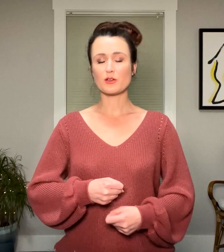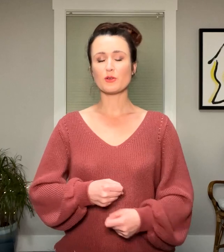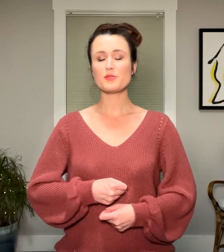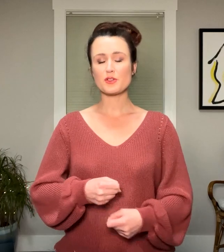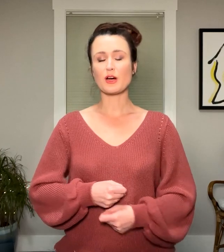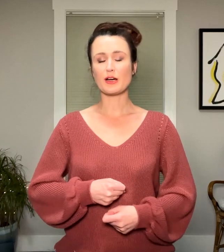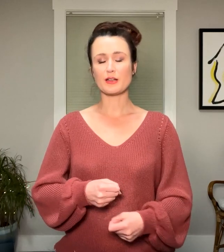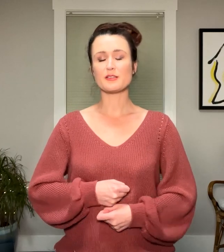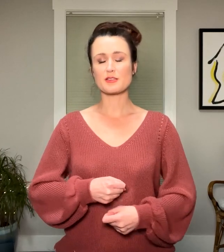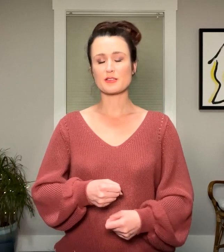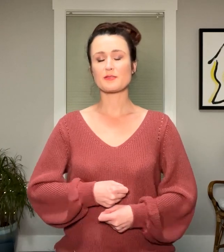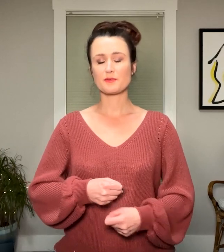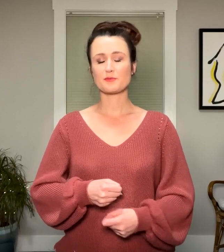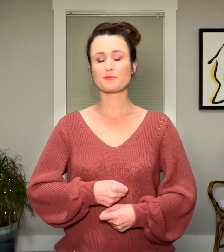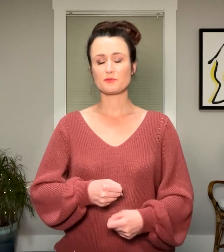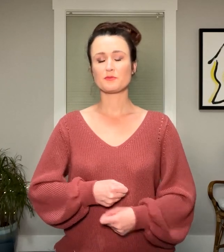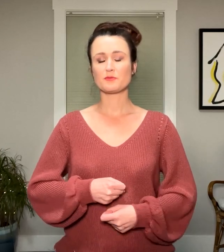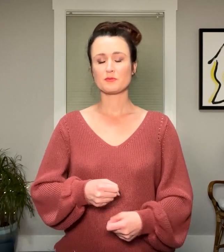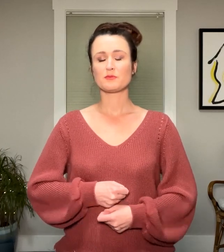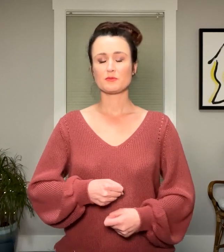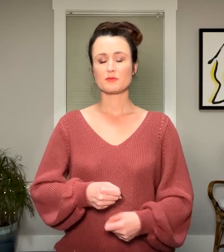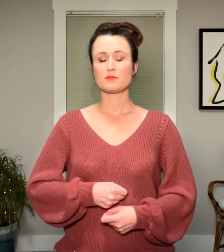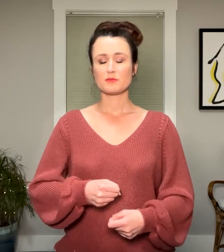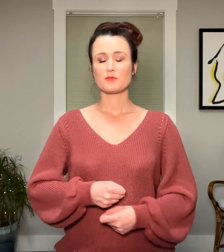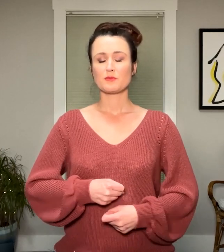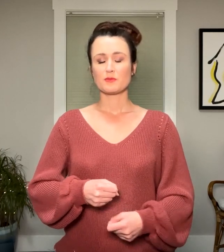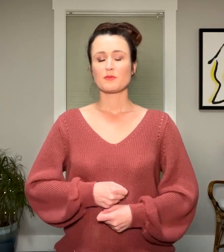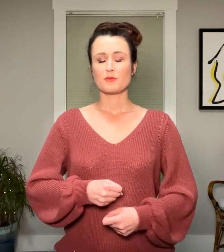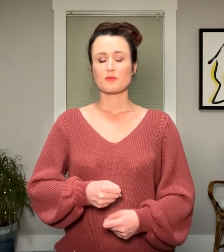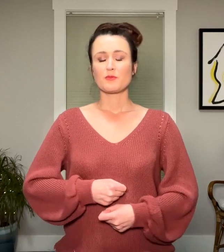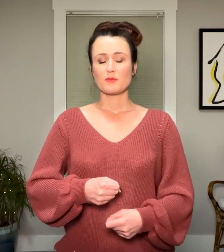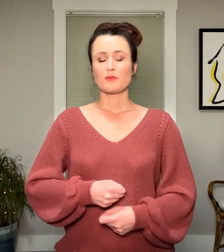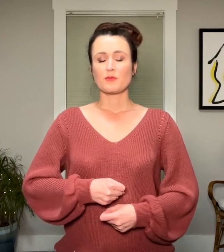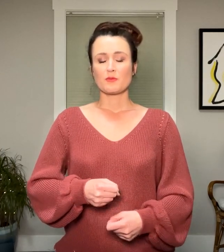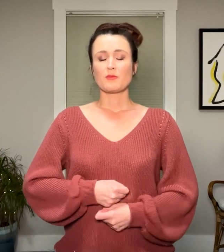close your eyes,